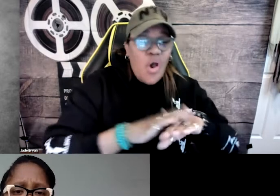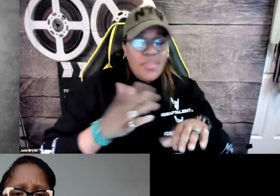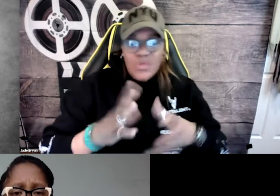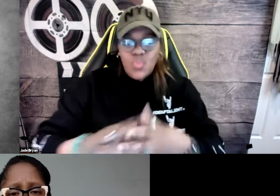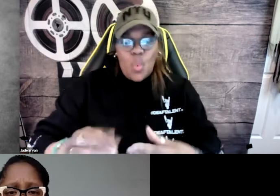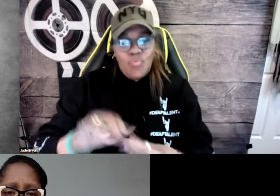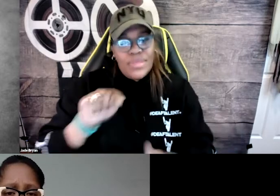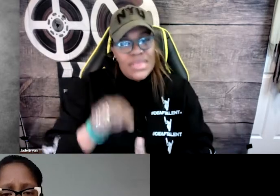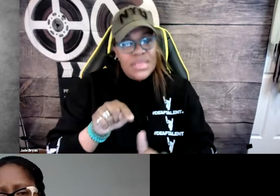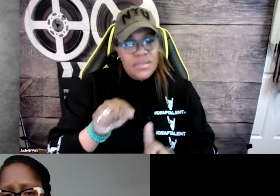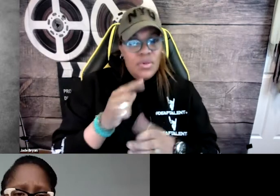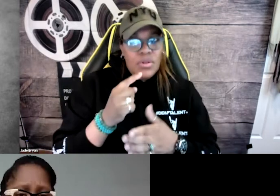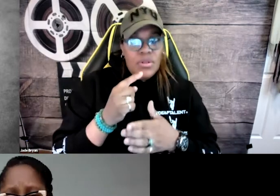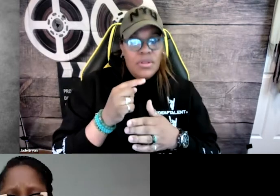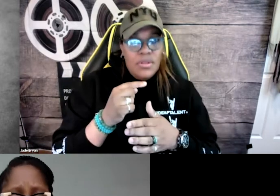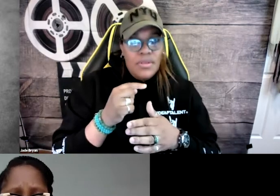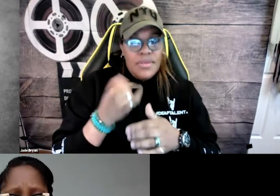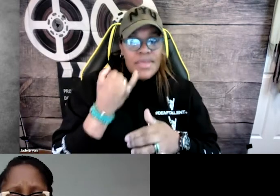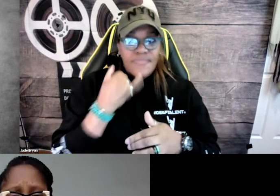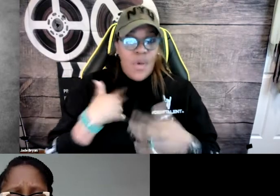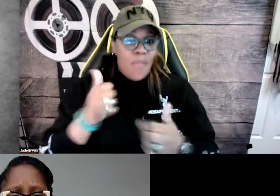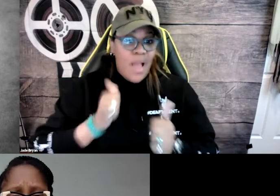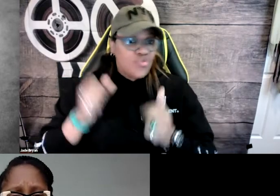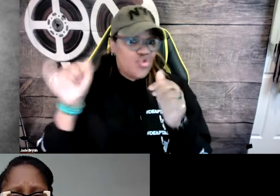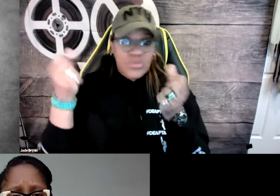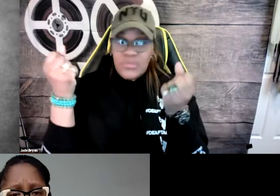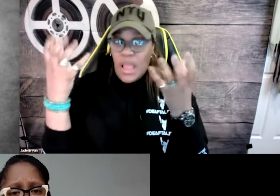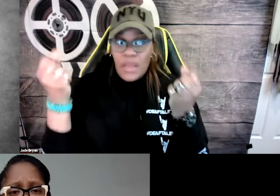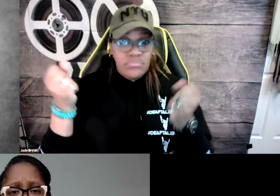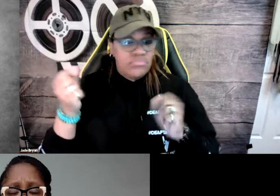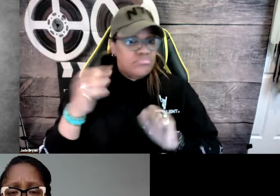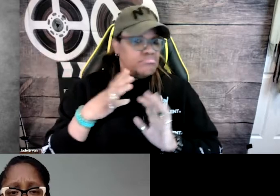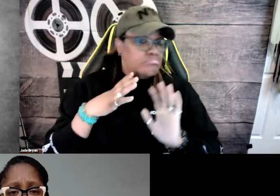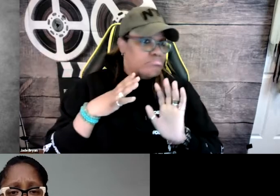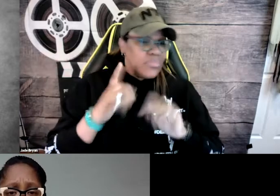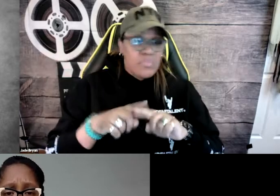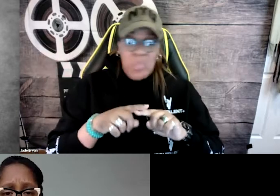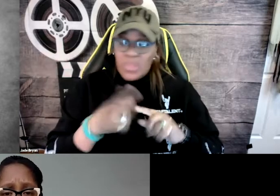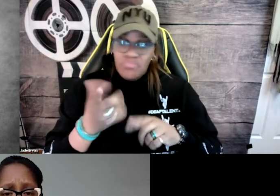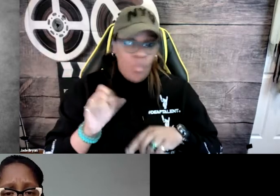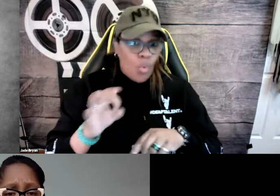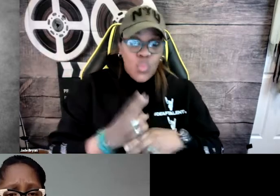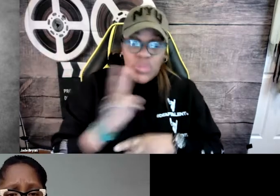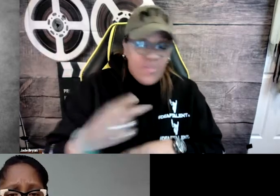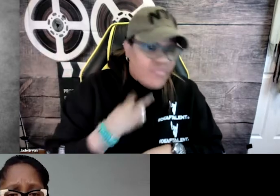Well, I guess it really just kind of depends on the story itself. So if I wanted to have my actors sign 100%